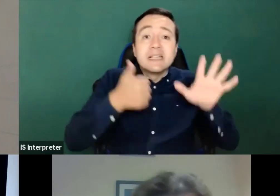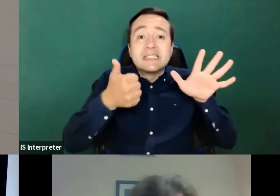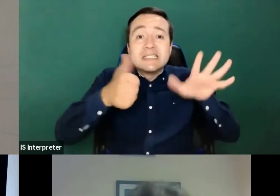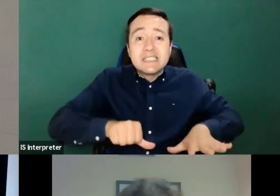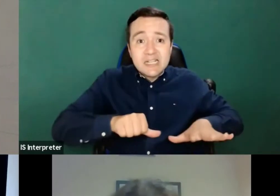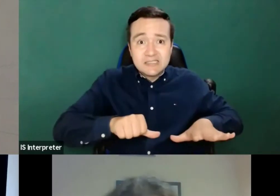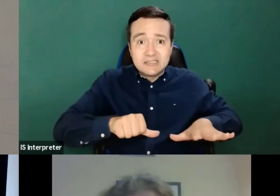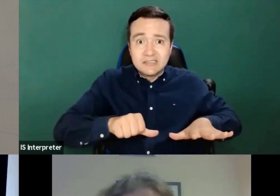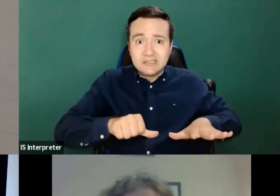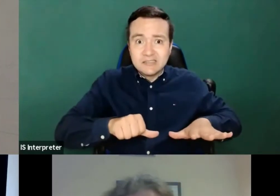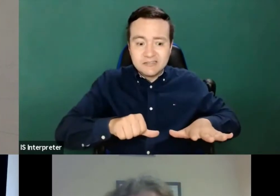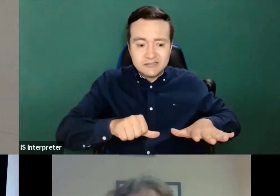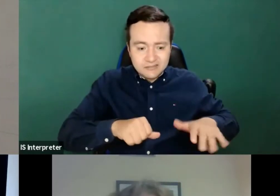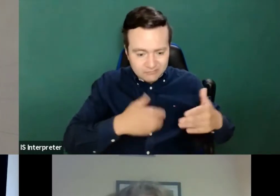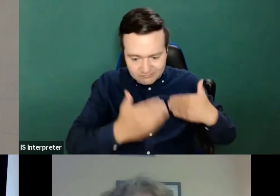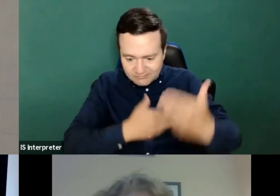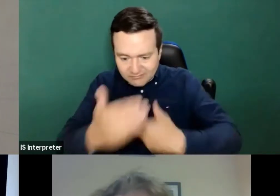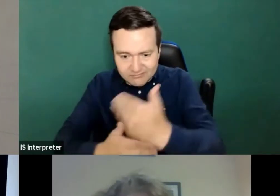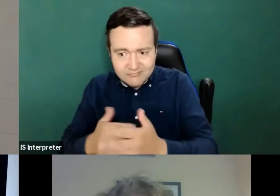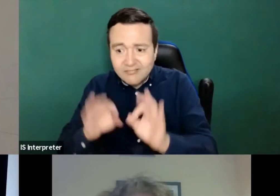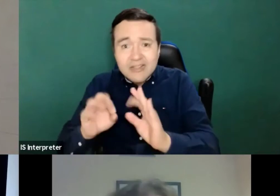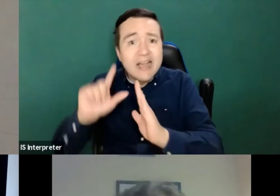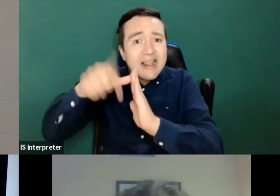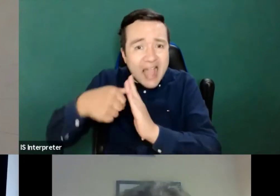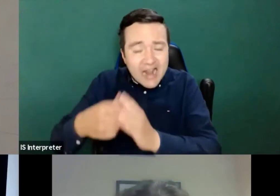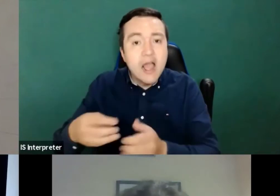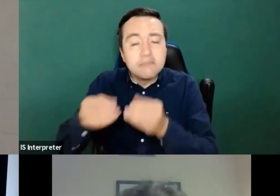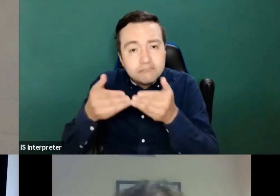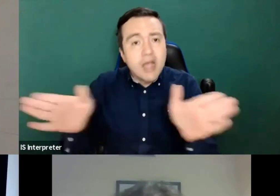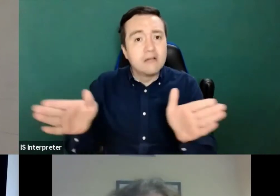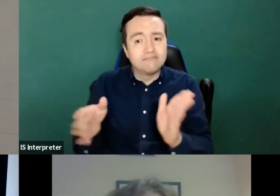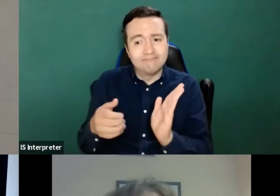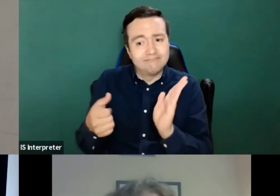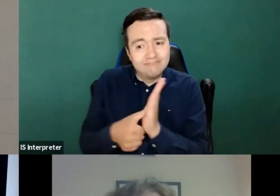I like this sample this sample, because it's a bad one, and everyone should learn from it.